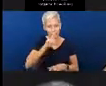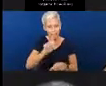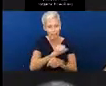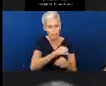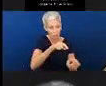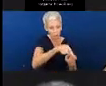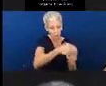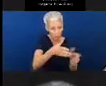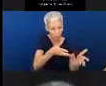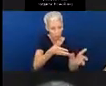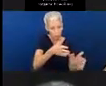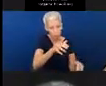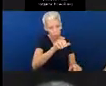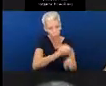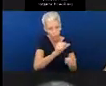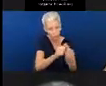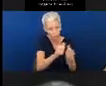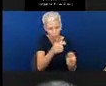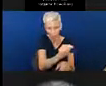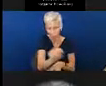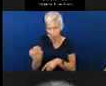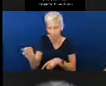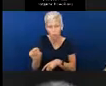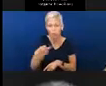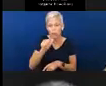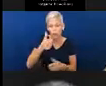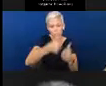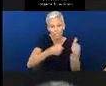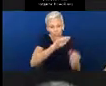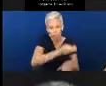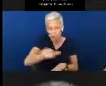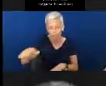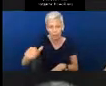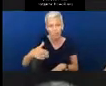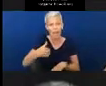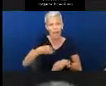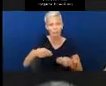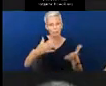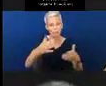Not every child has a provider working with them on a weekly basis. Maybe it's a monthly basis.